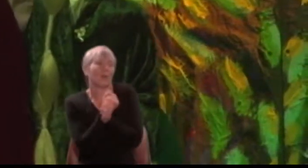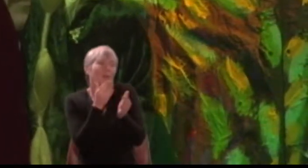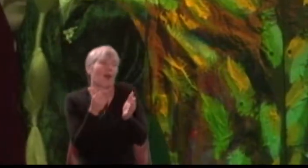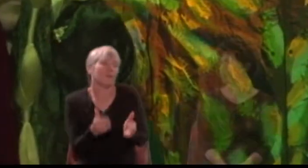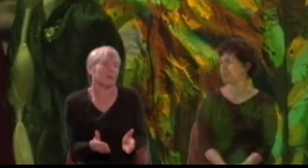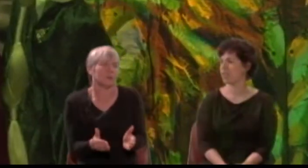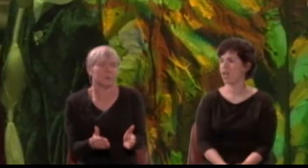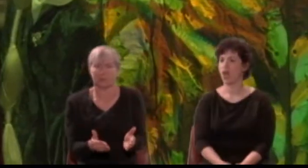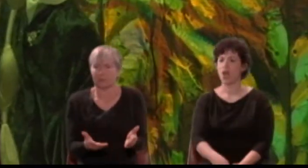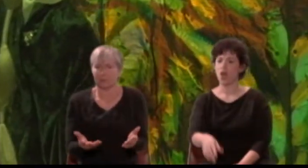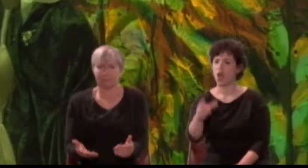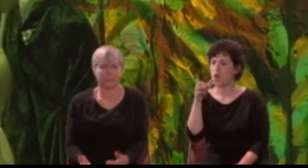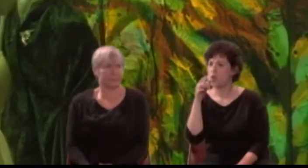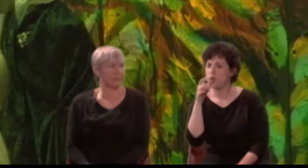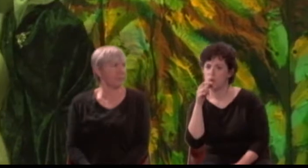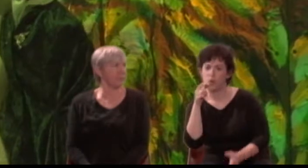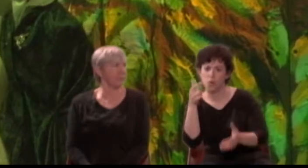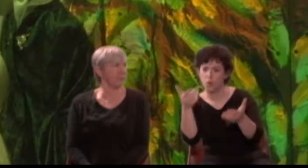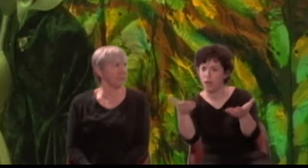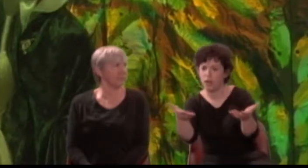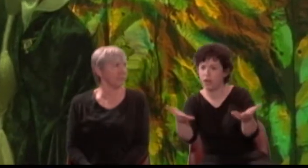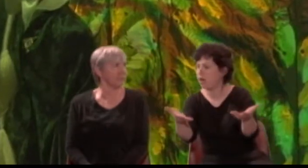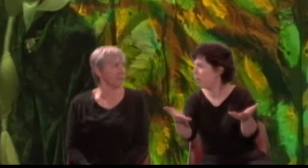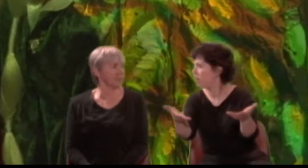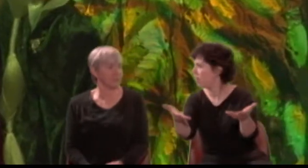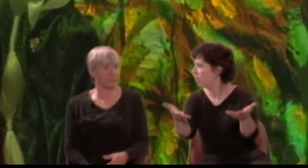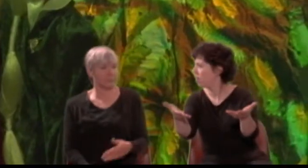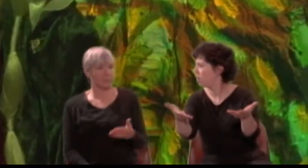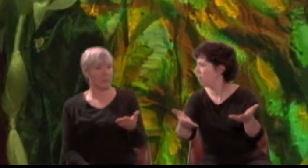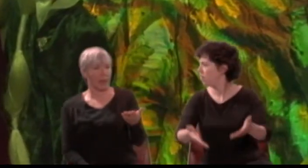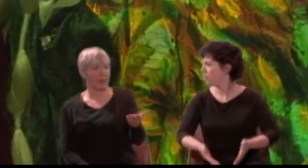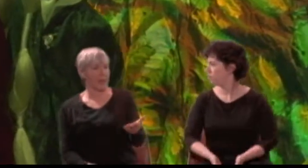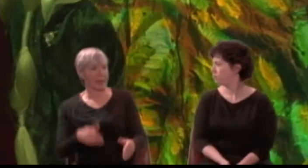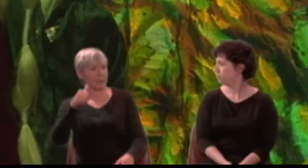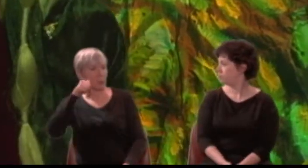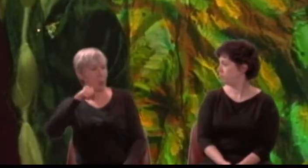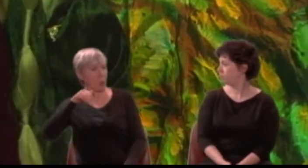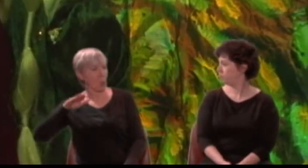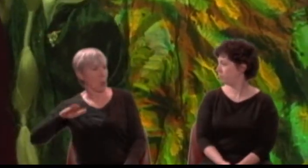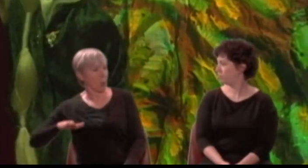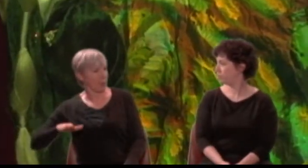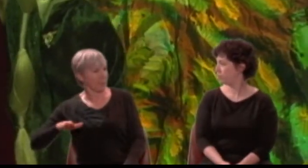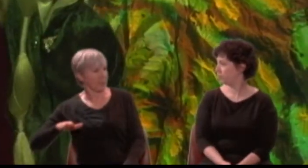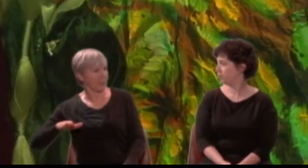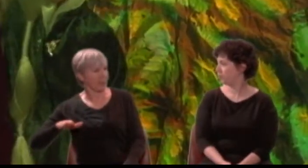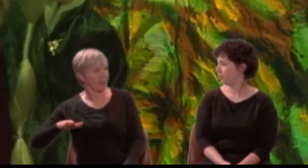Hippolyta: My lord, this is Hermia here asleep! And this, Lysander;